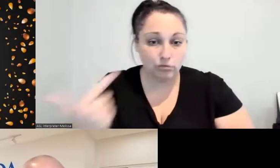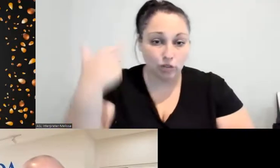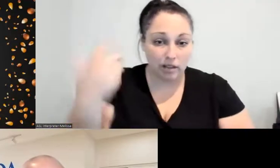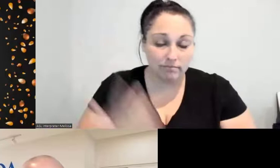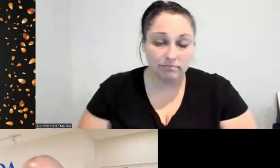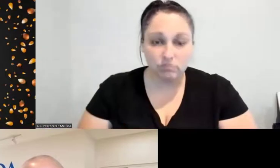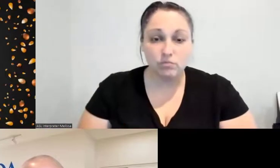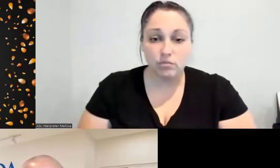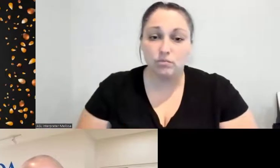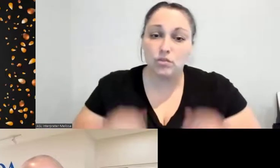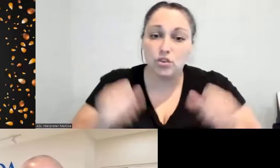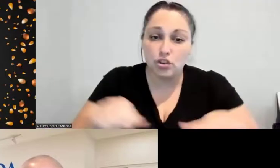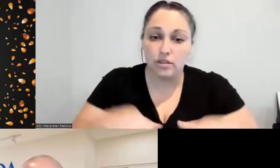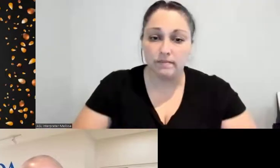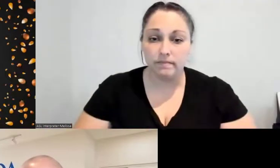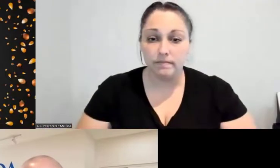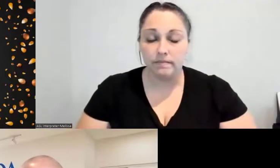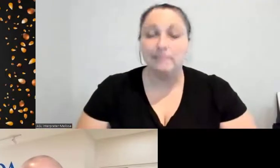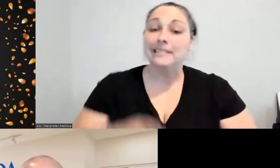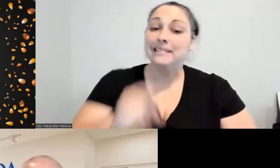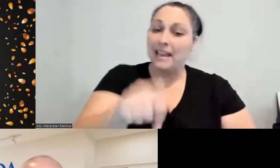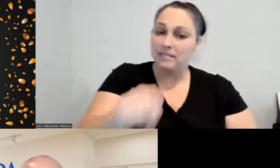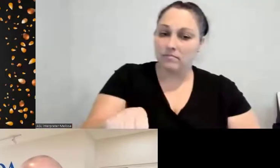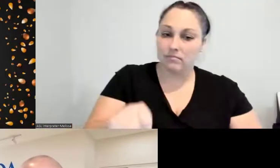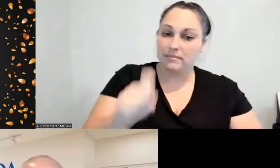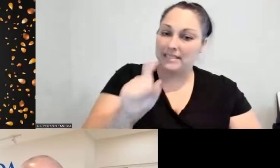We do need to be healthy, and we need to be mindful of the